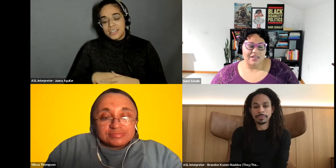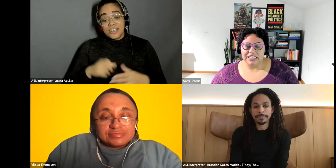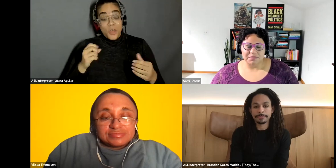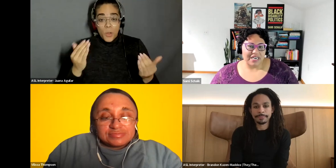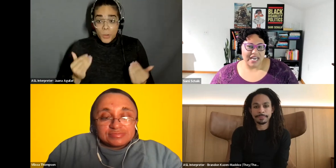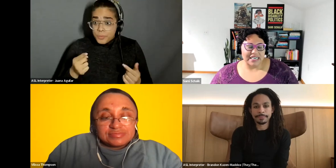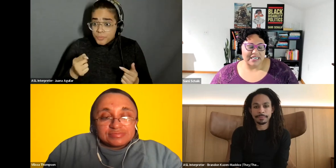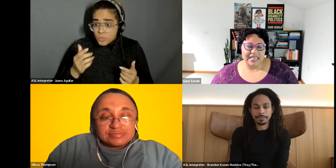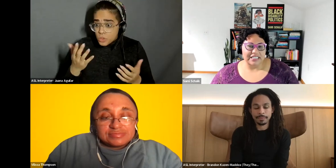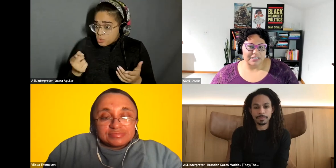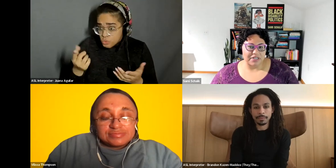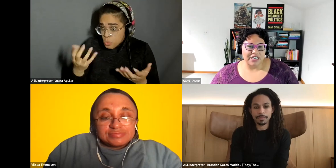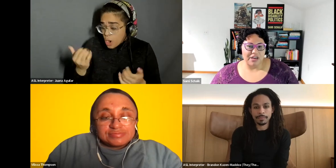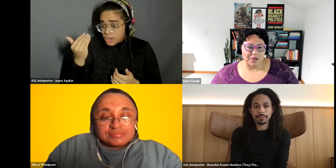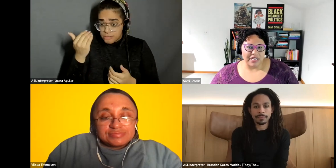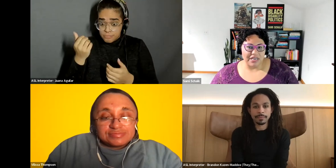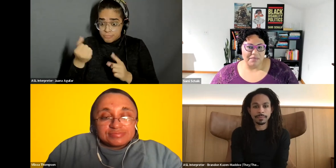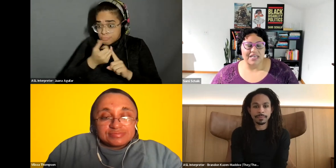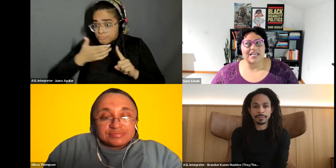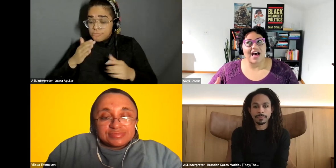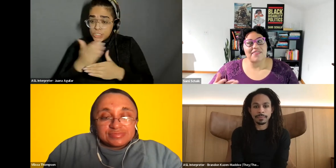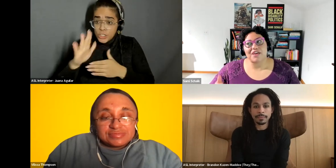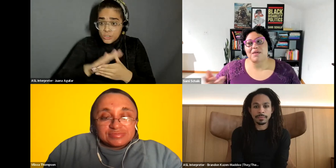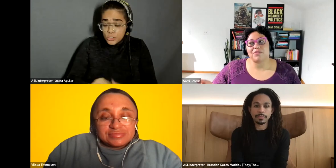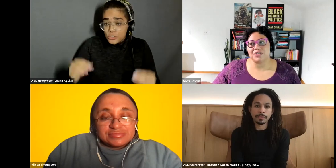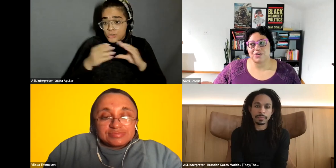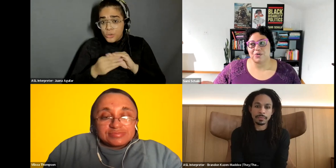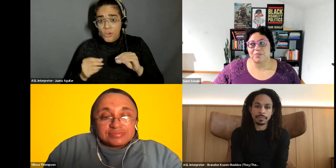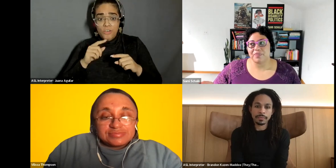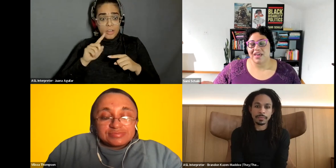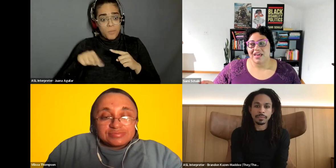Sami Schalk: disability, identity, and disability community. Because I think people assume.